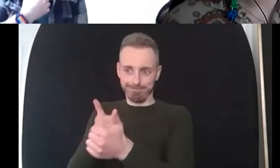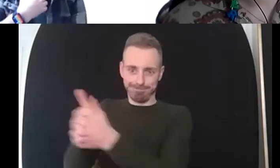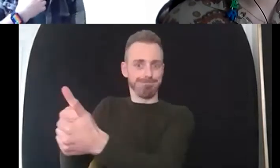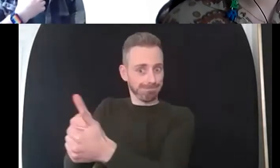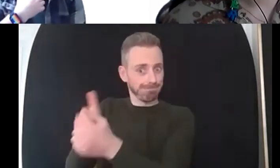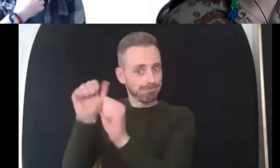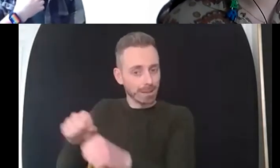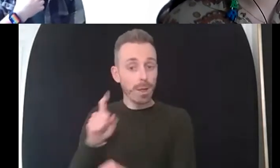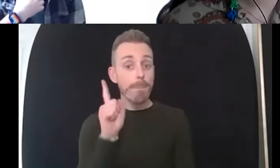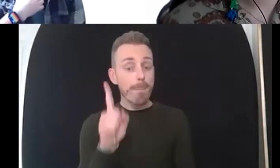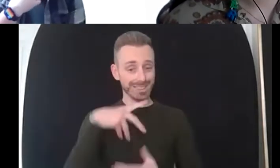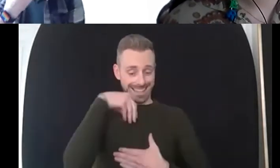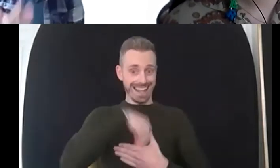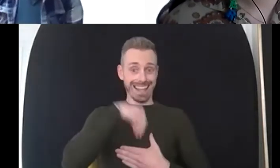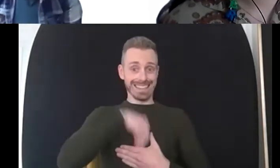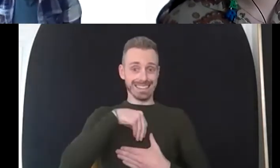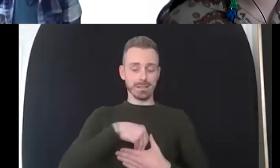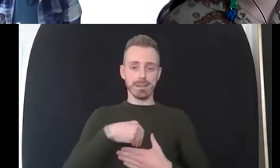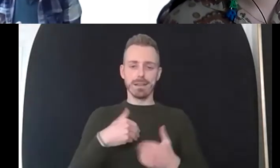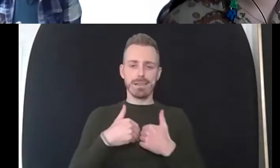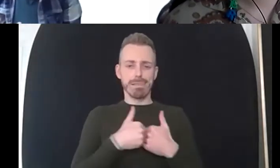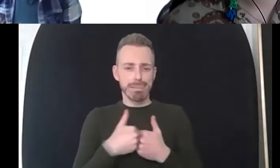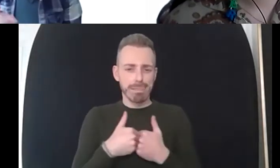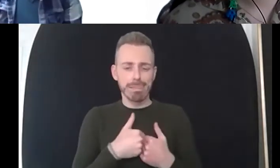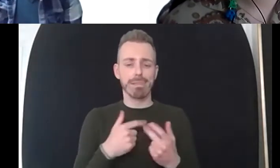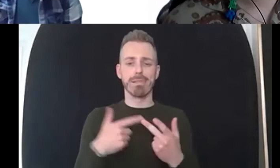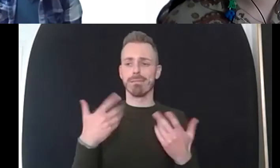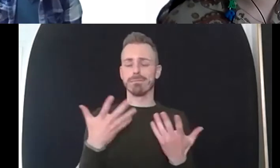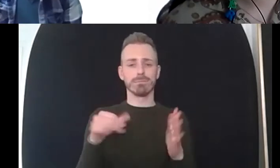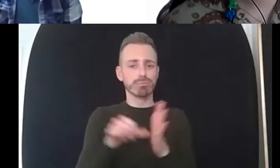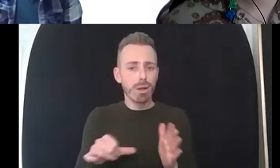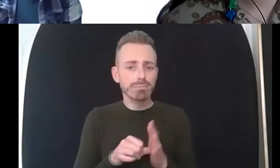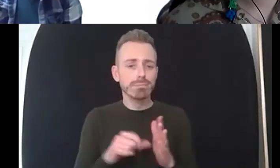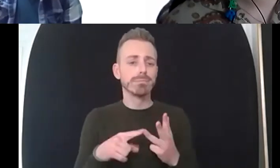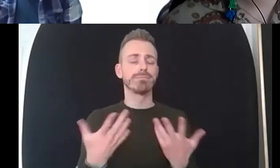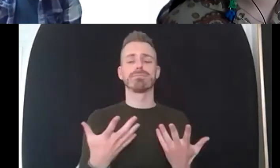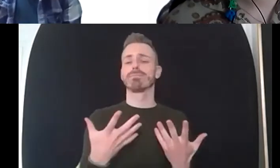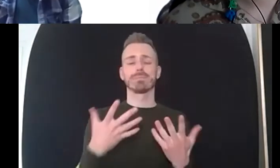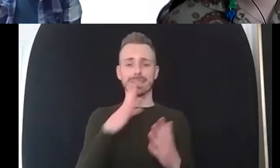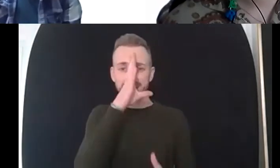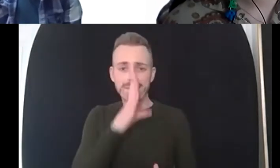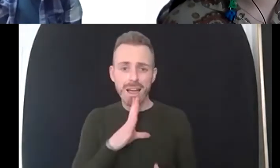anxious about something if we're feeling sad about something the internal voice the um if you like